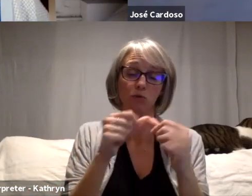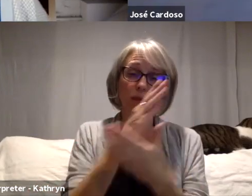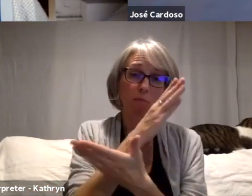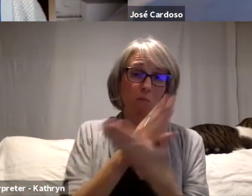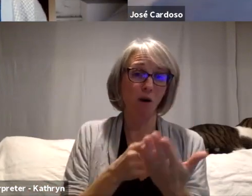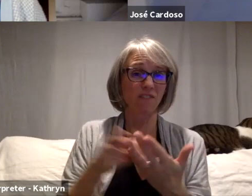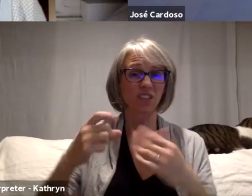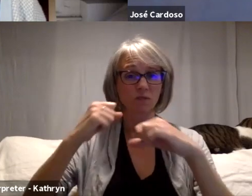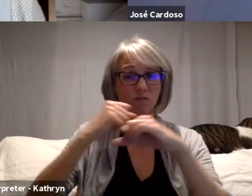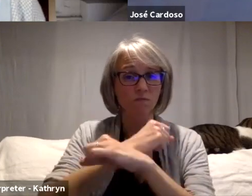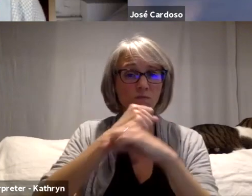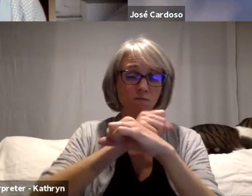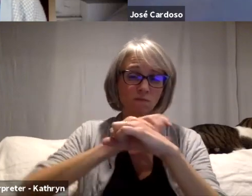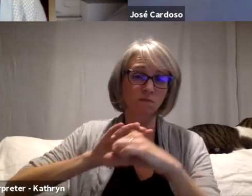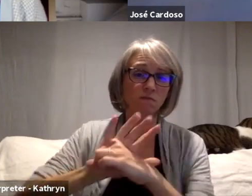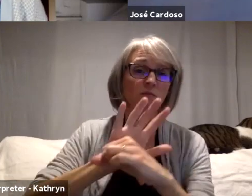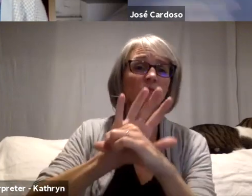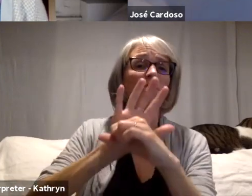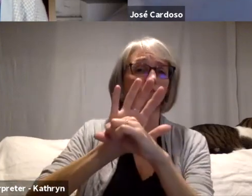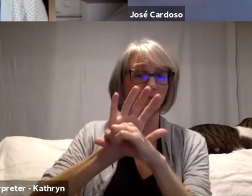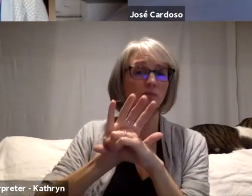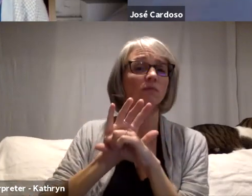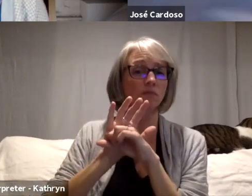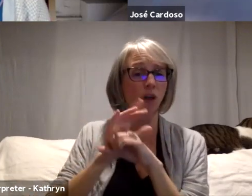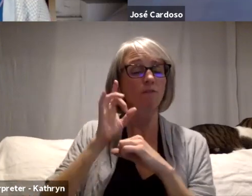weave of this net that we hope